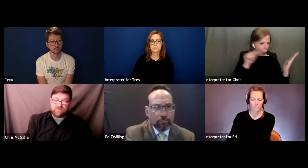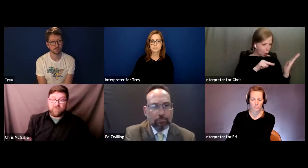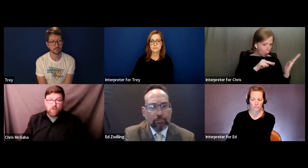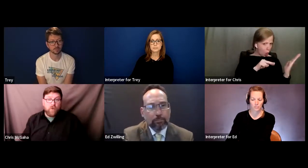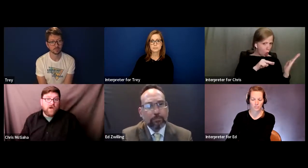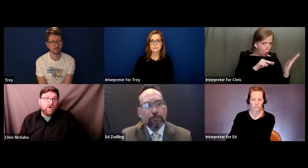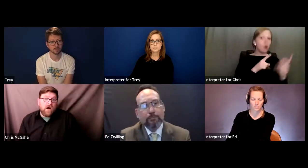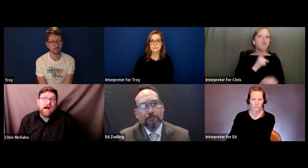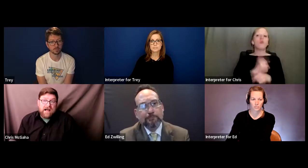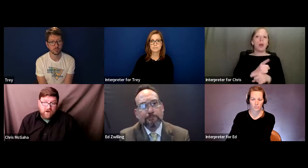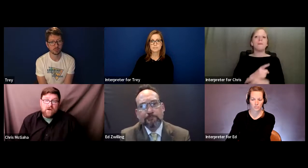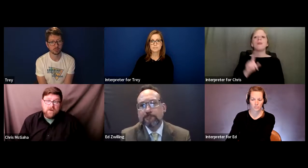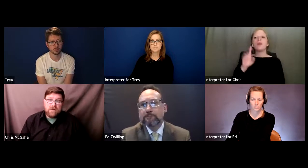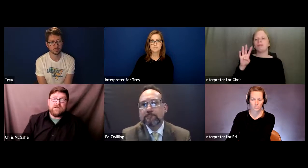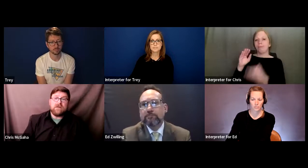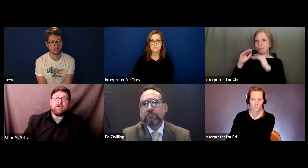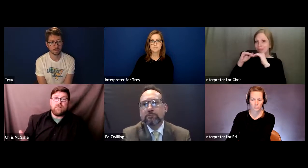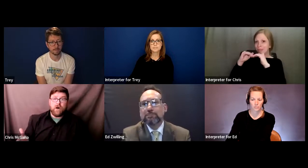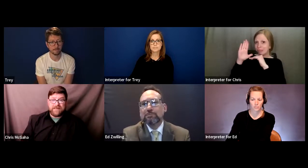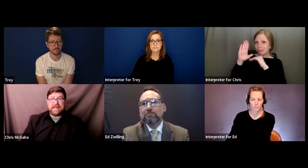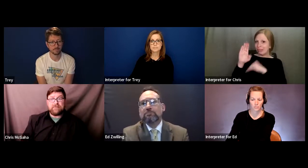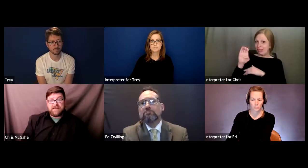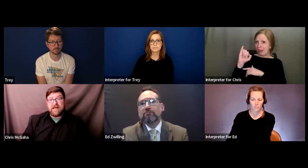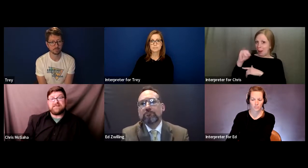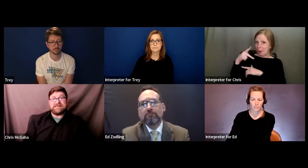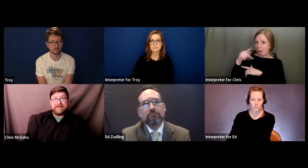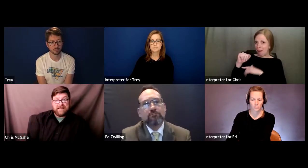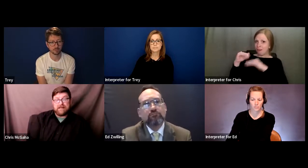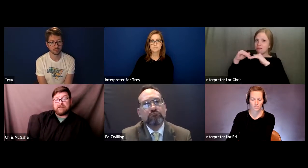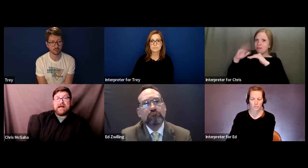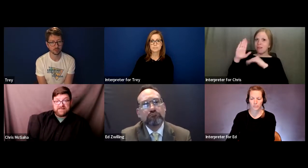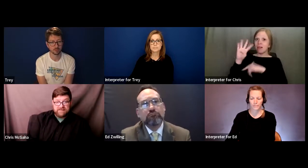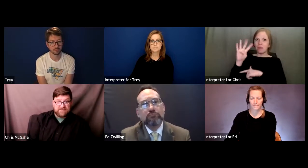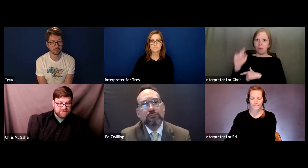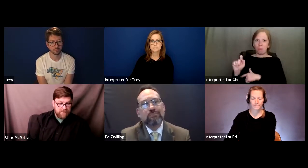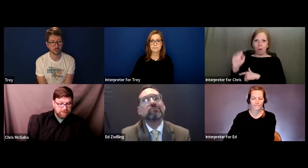It's a 4.0 or higher on the EIPA to get a license.